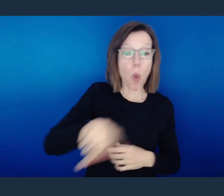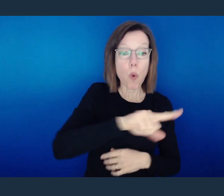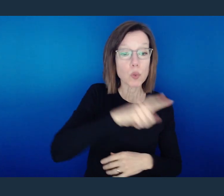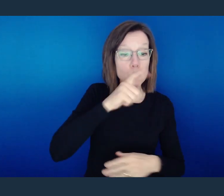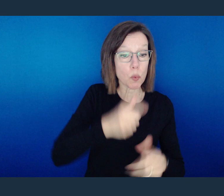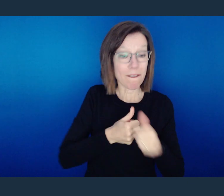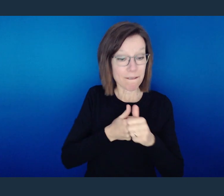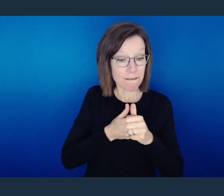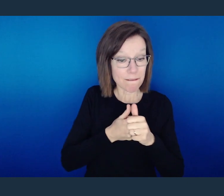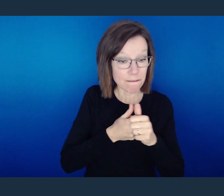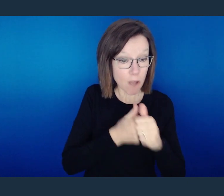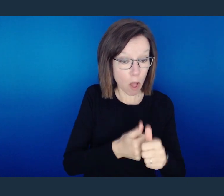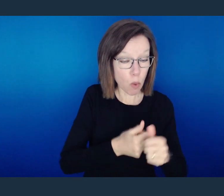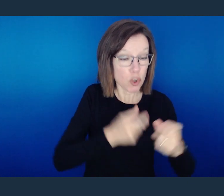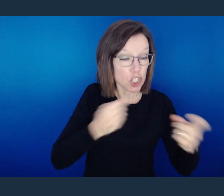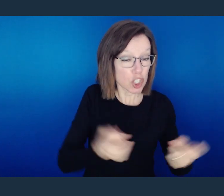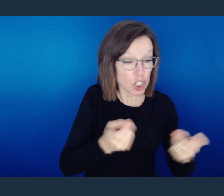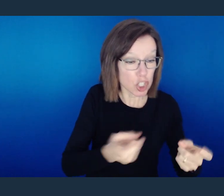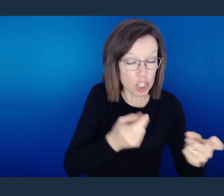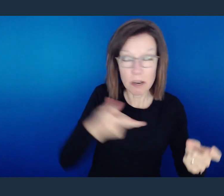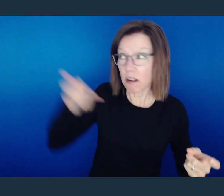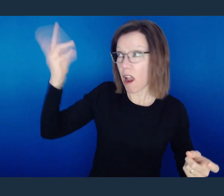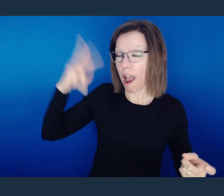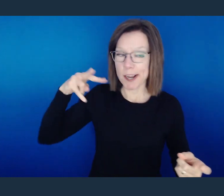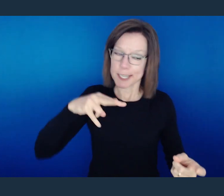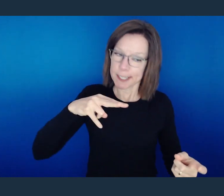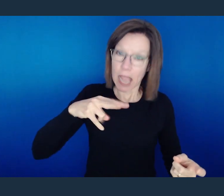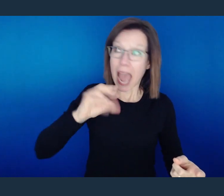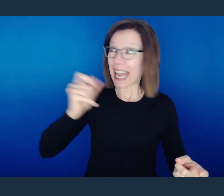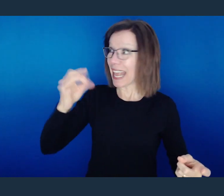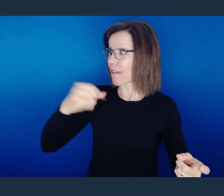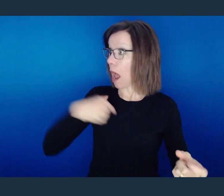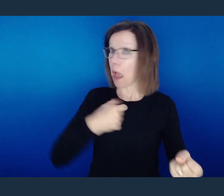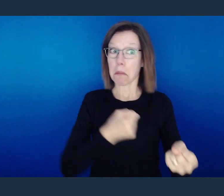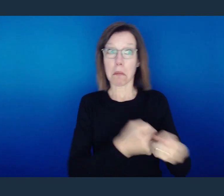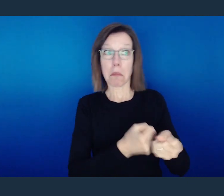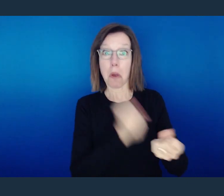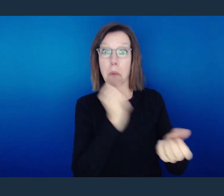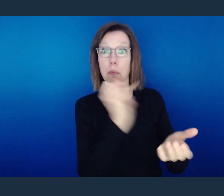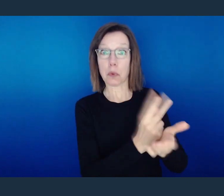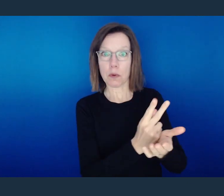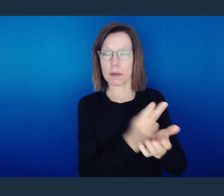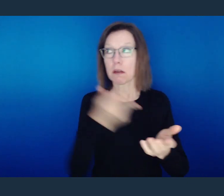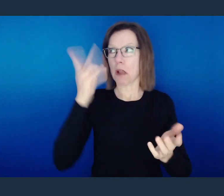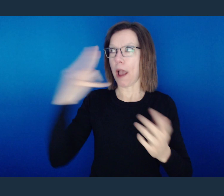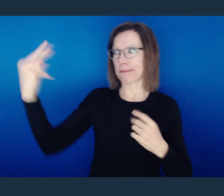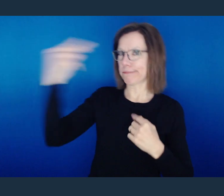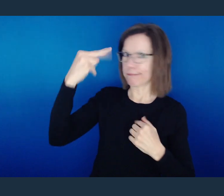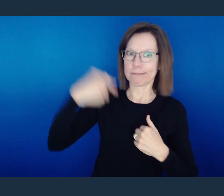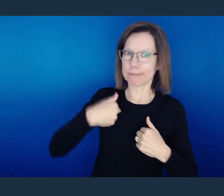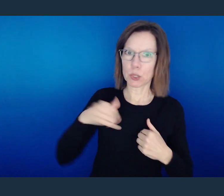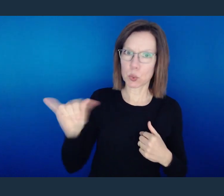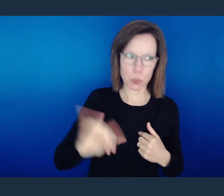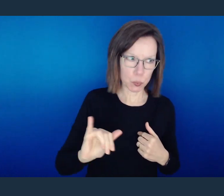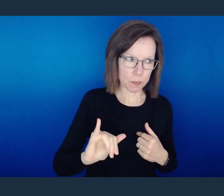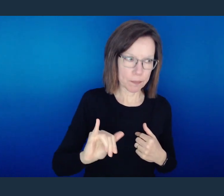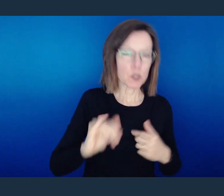do things against His word but also those of us who approve of them. Here in this next chapter, we deal with a word that many of us know and are familiar